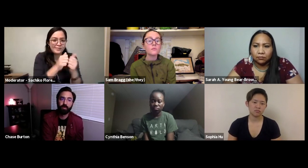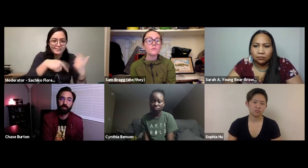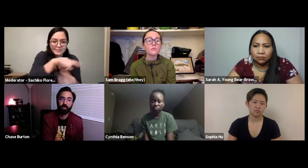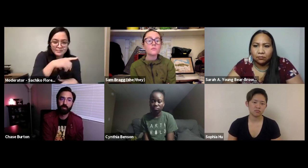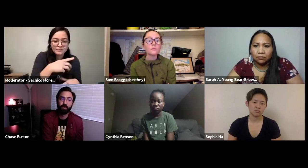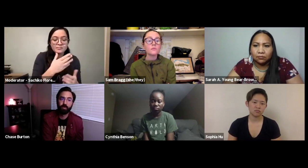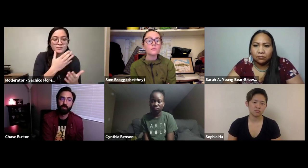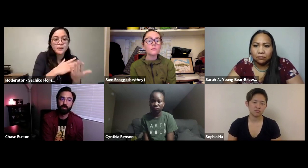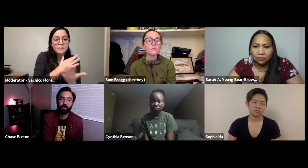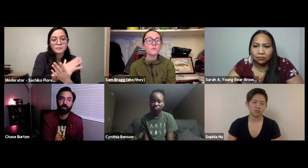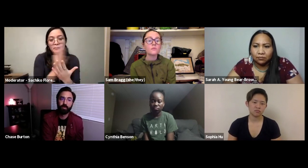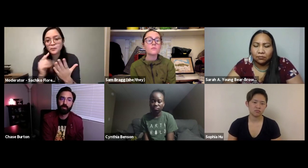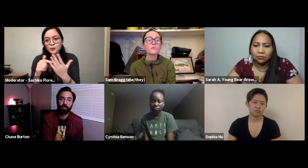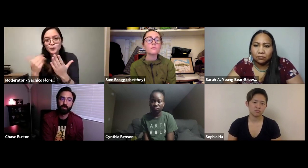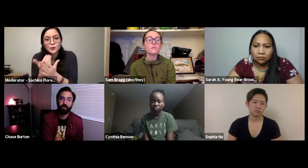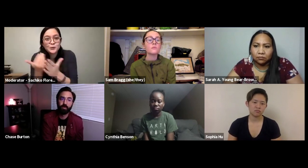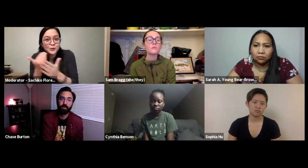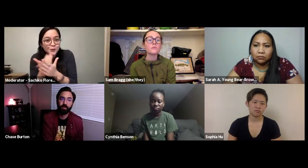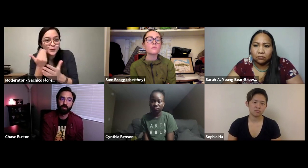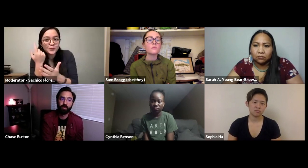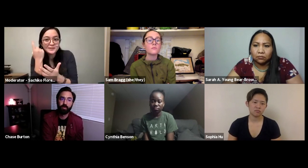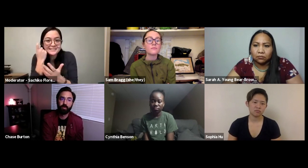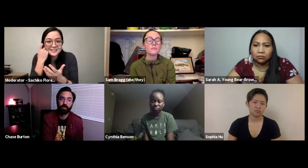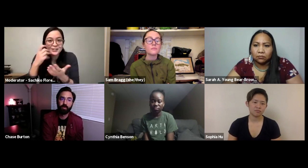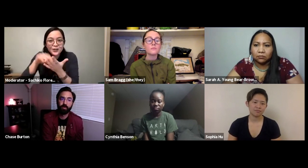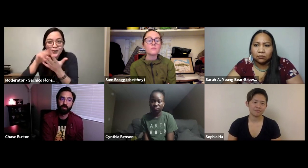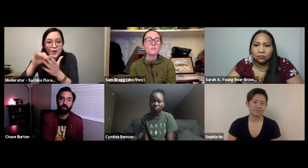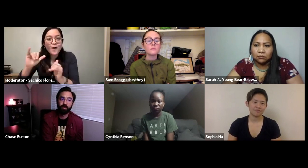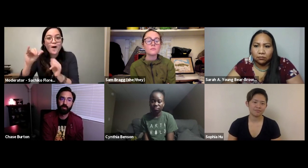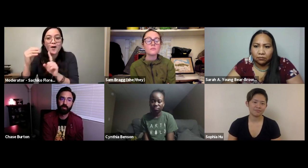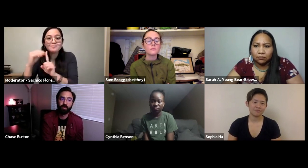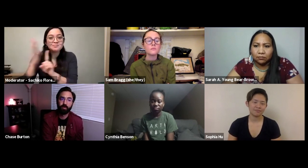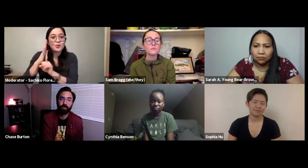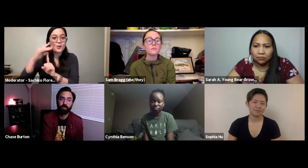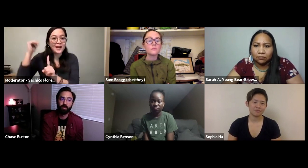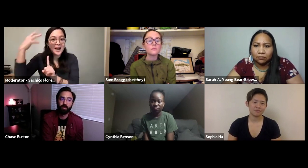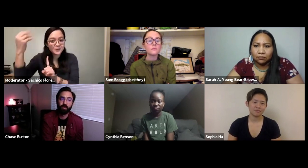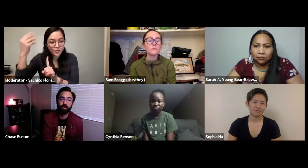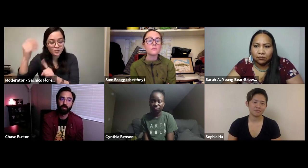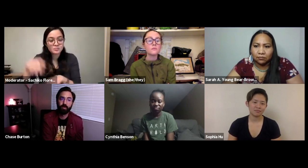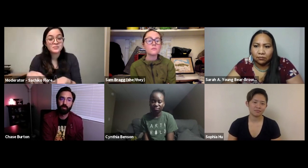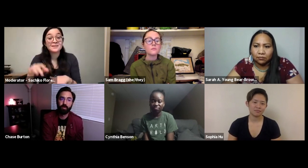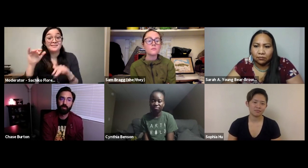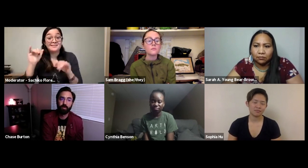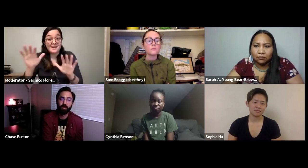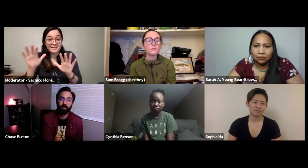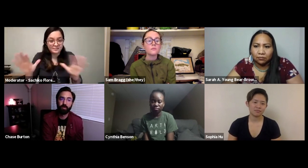in terms to gardening, conserving, how to work with nature while others might still